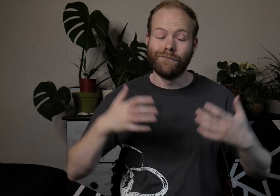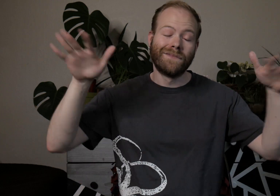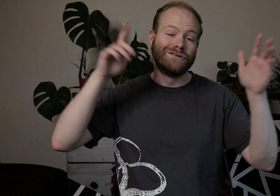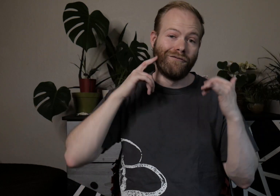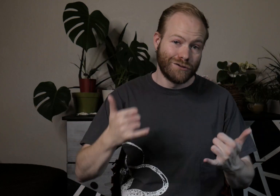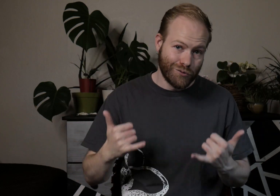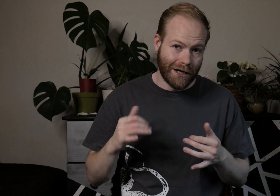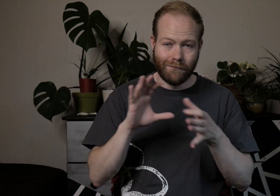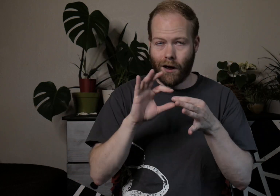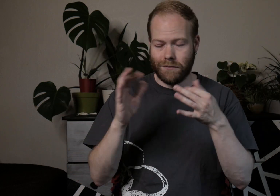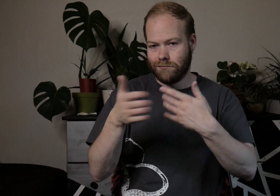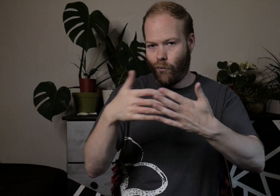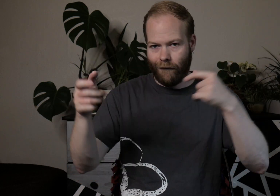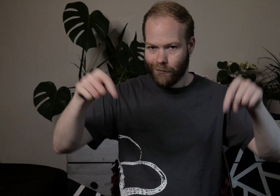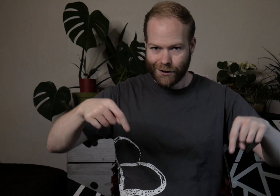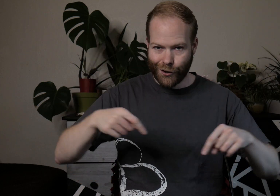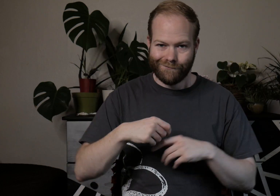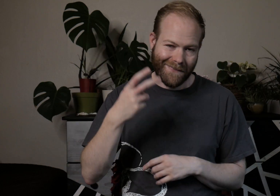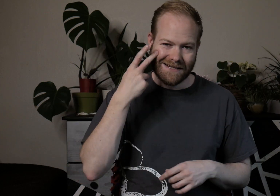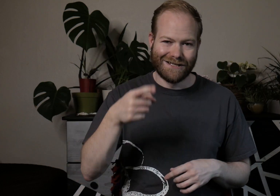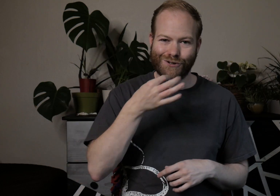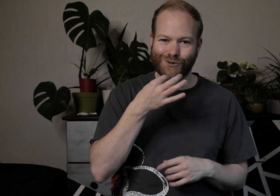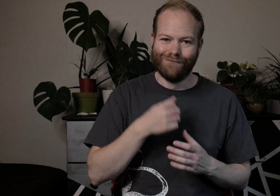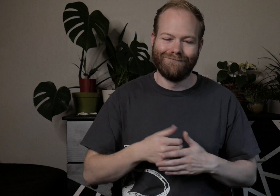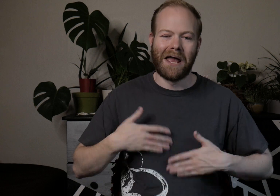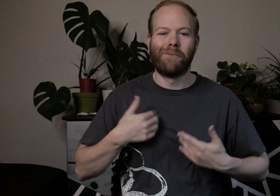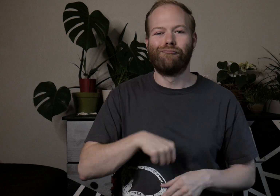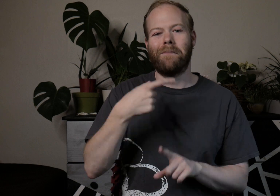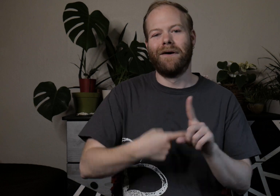That’s all for today, comment whatever below, and I’ll see you soon. Happy Pride Month!